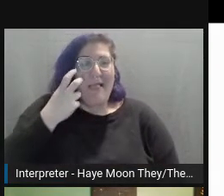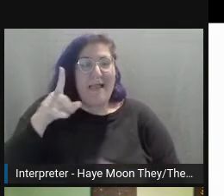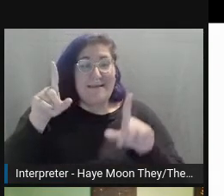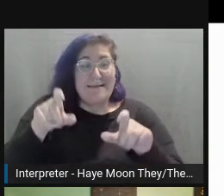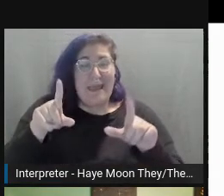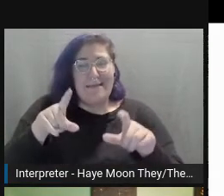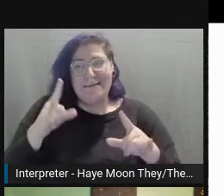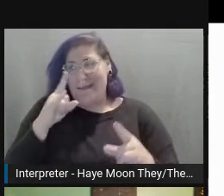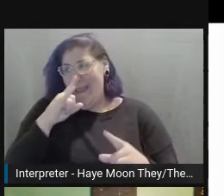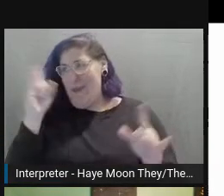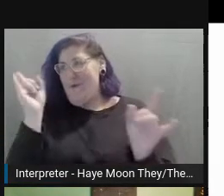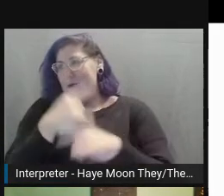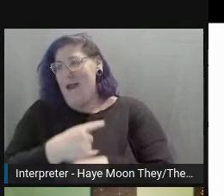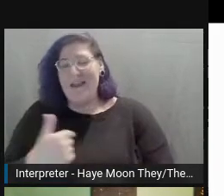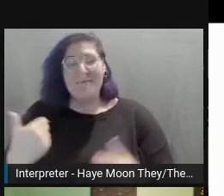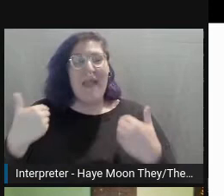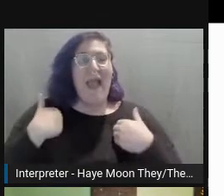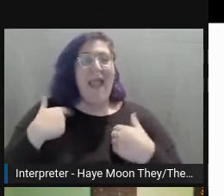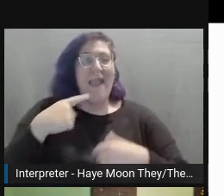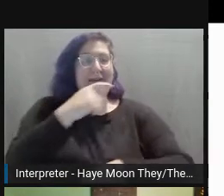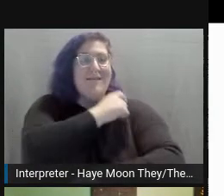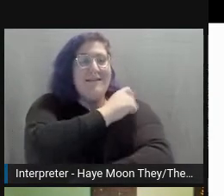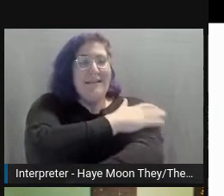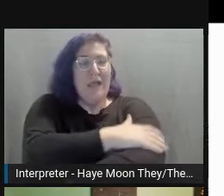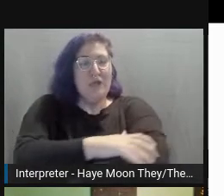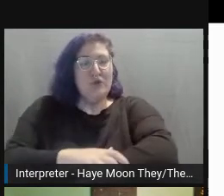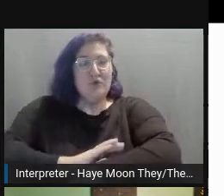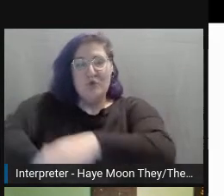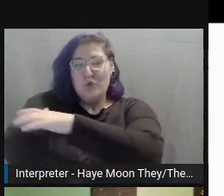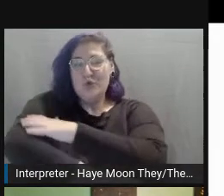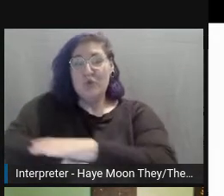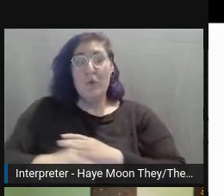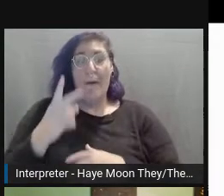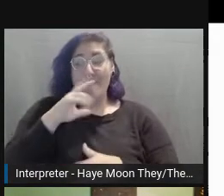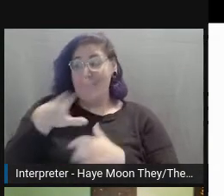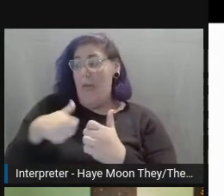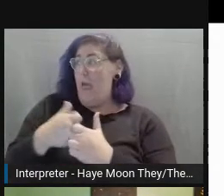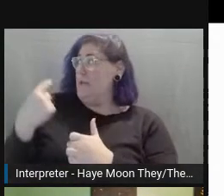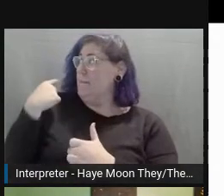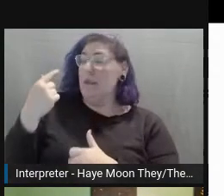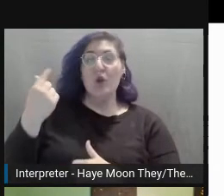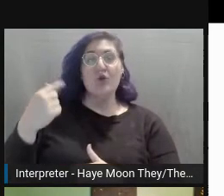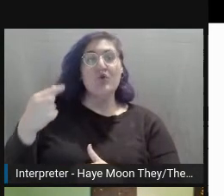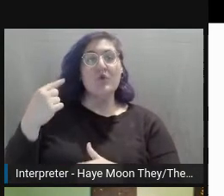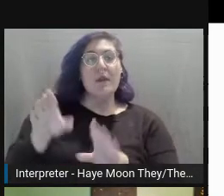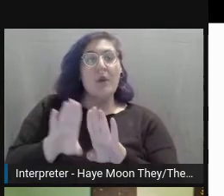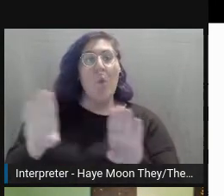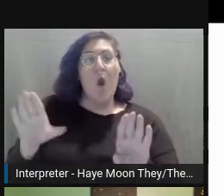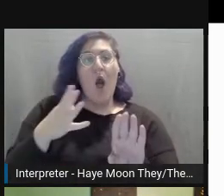I have tattooed sleeves. Behind me, you'll see a soothing green wall and lots of plant babies.